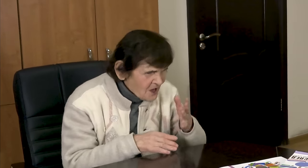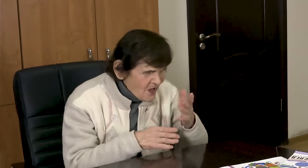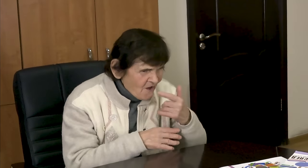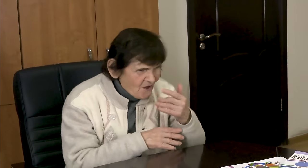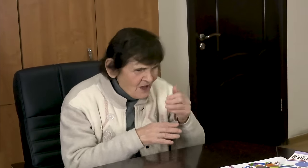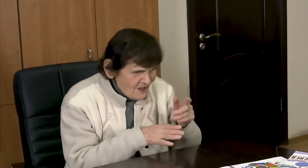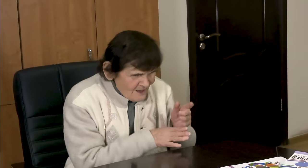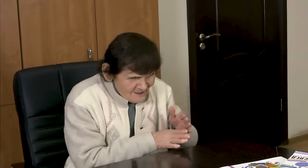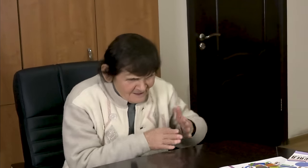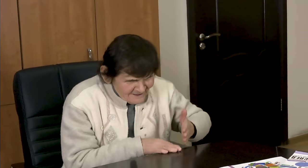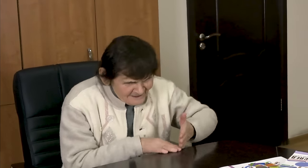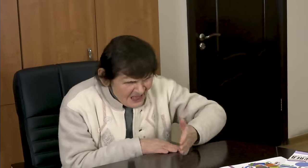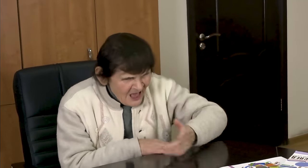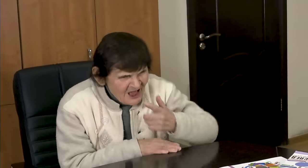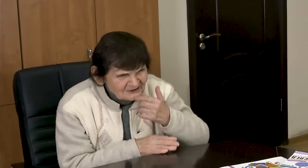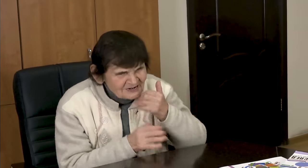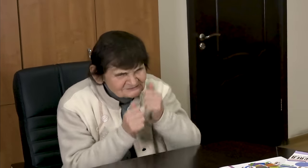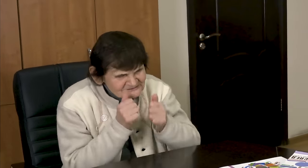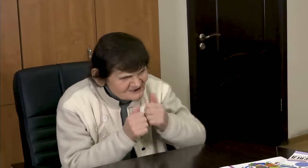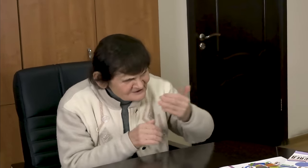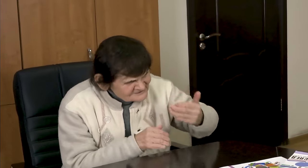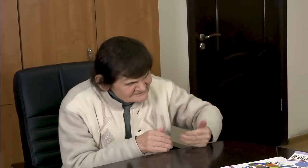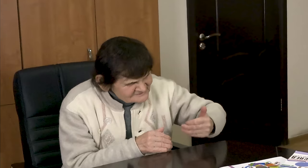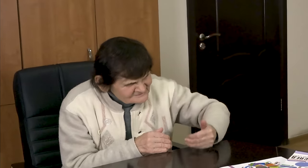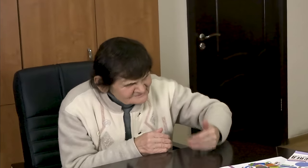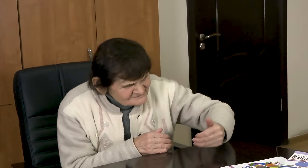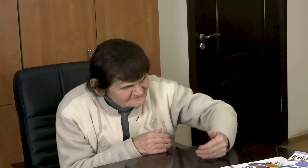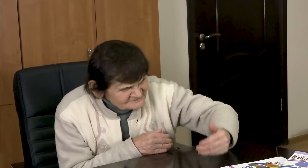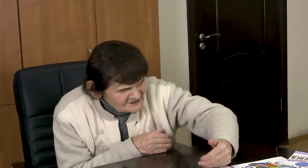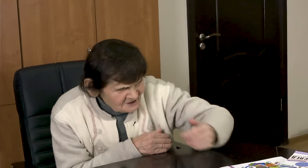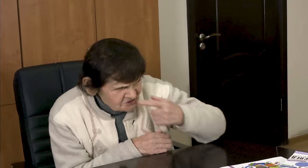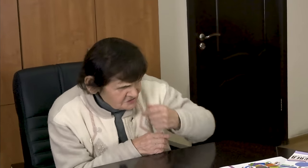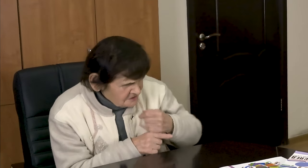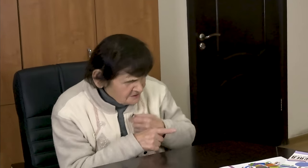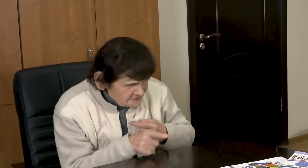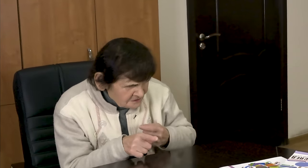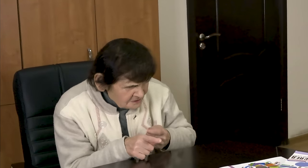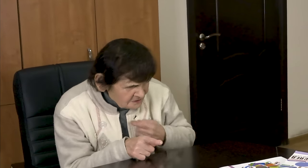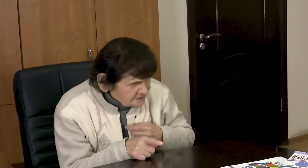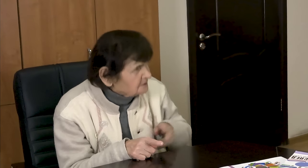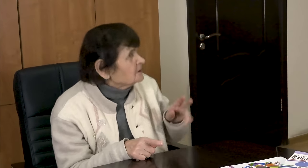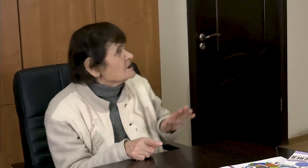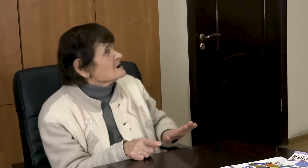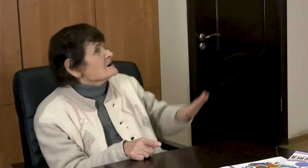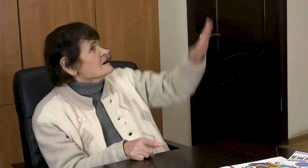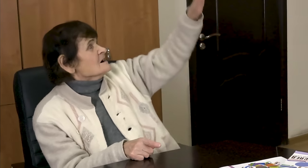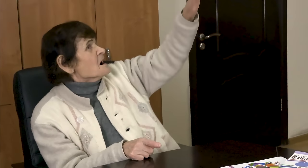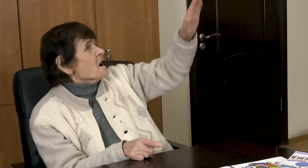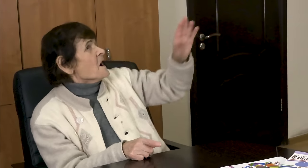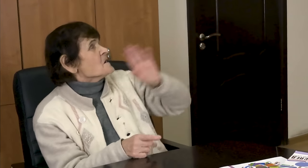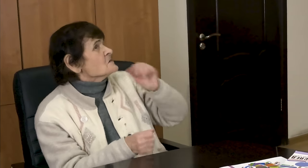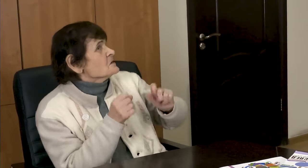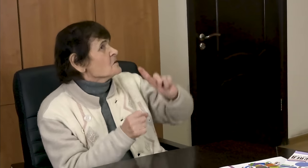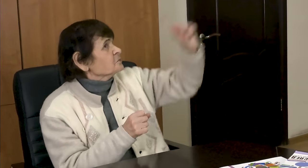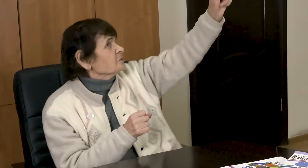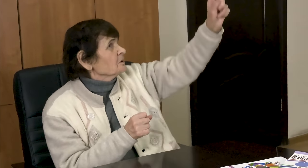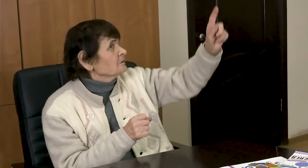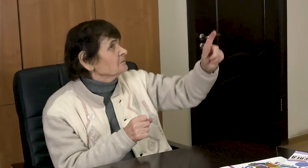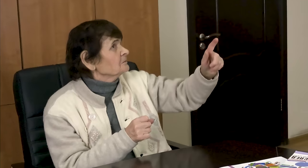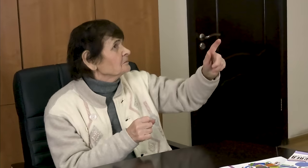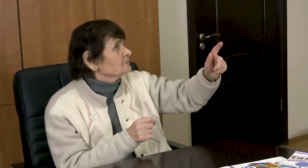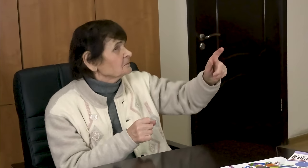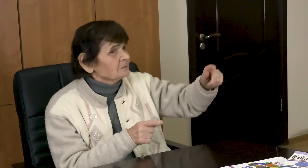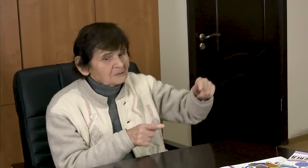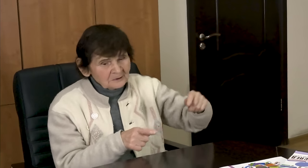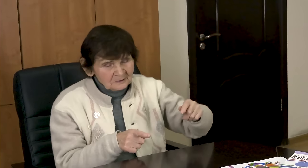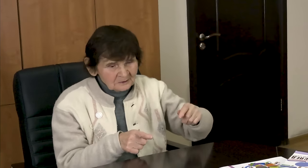She checked a lot of boxes. But in the opposite direction there was a rise, which at that time was overcome by one skier.